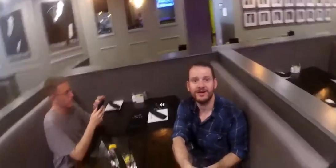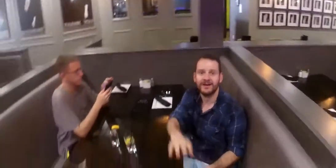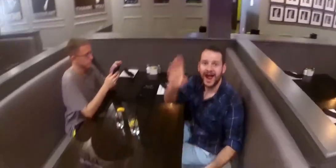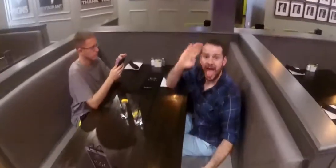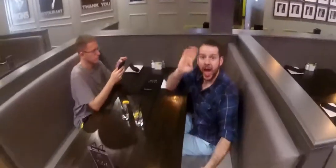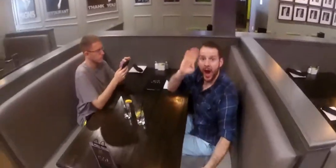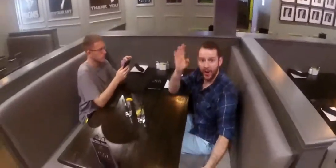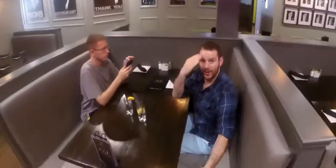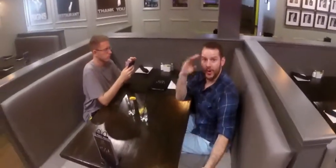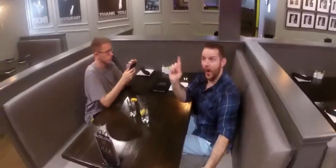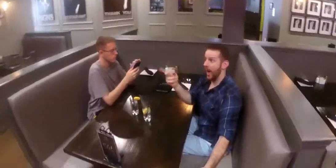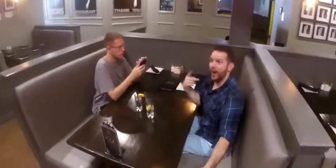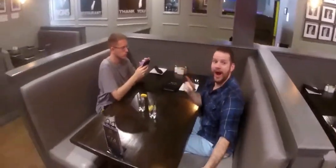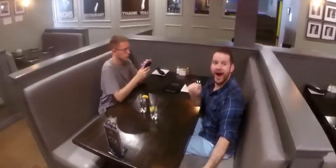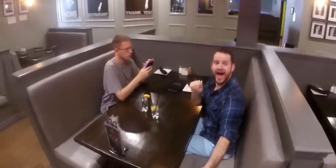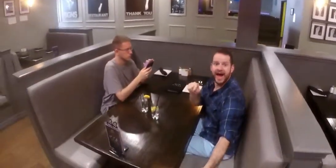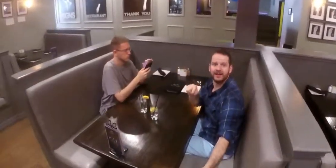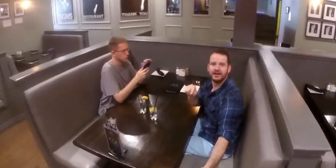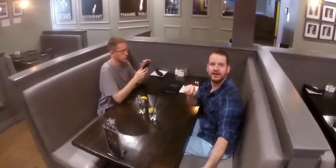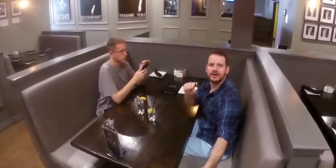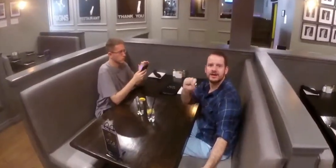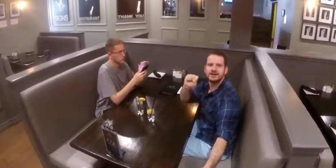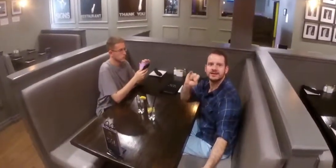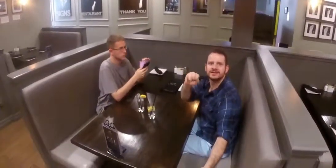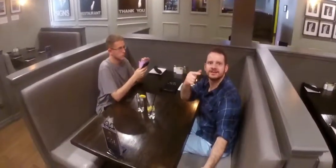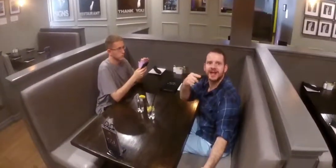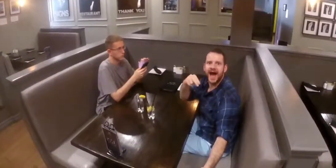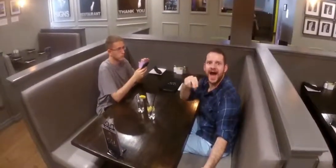Hello! Do you know where we are? Signs.